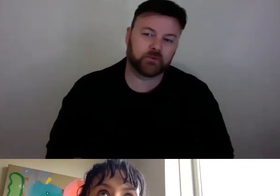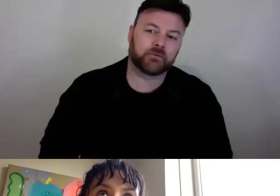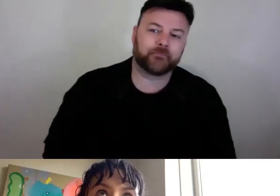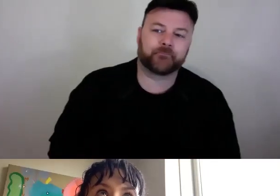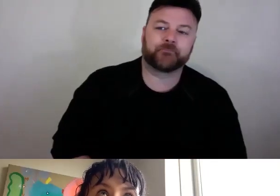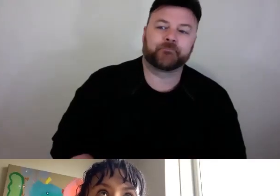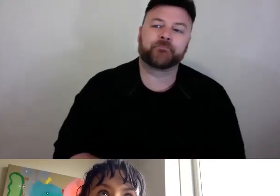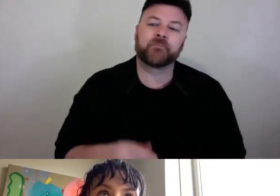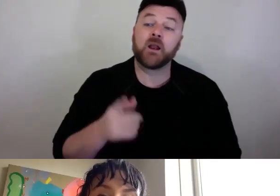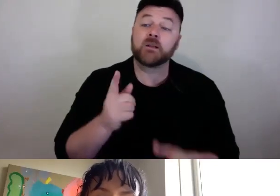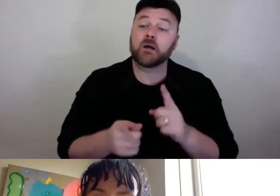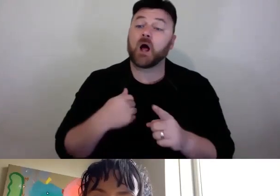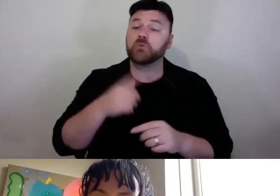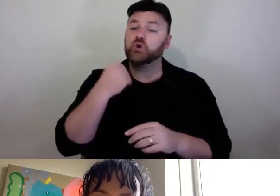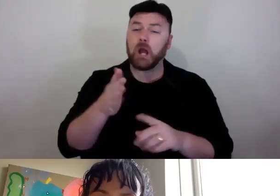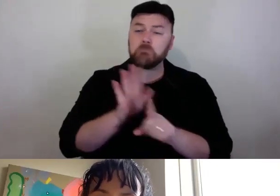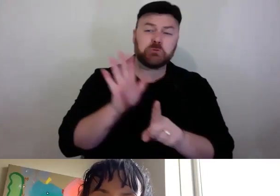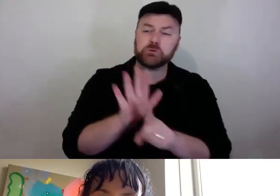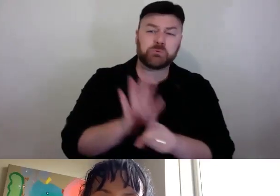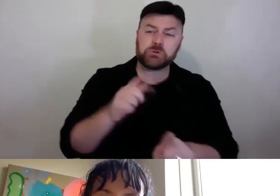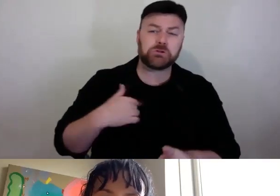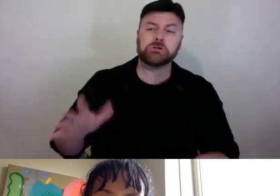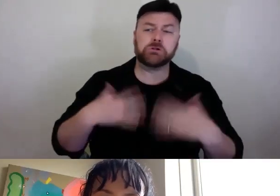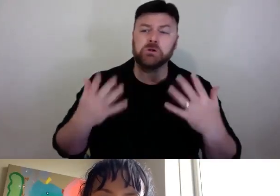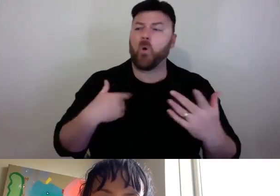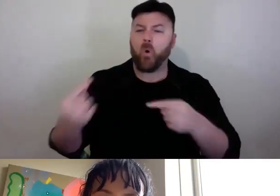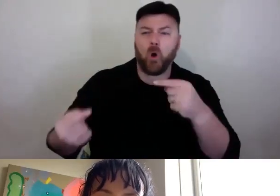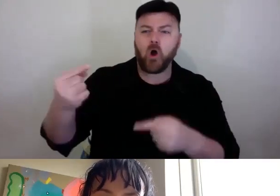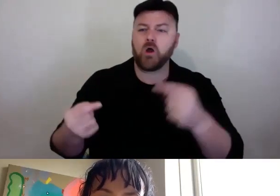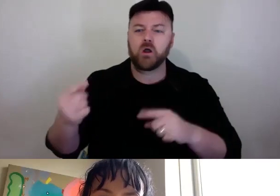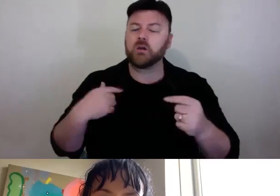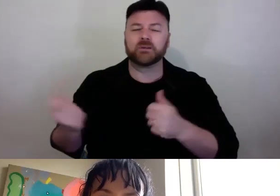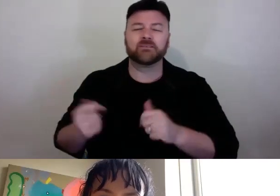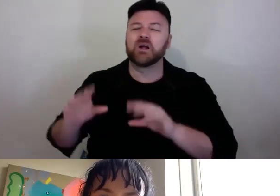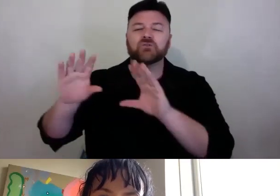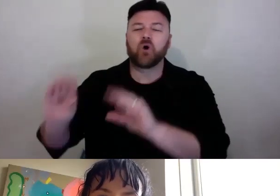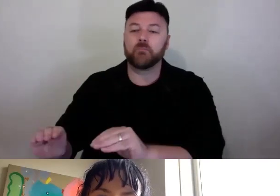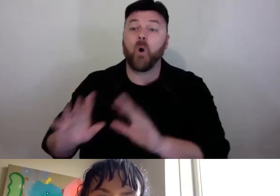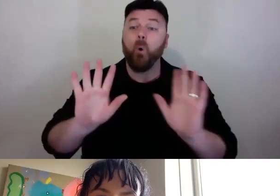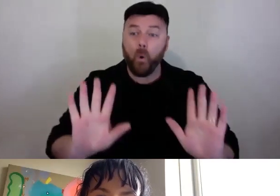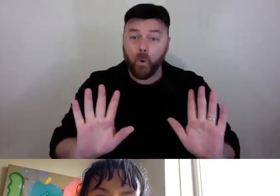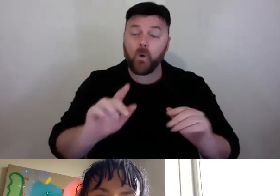an idea or come up to someone else's idea or we just try it if it it is possible. We try it out.